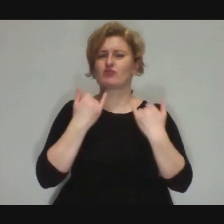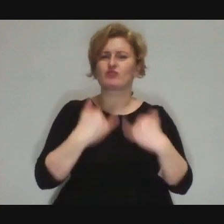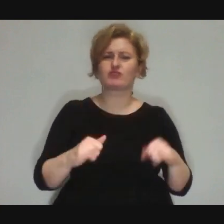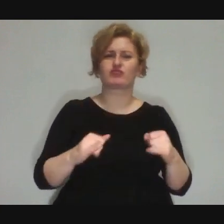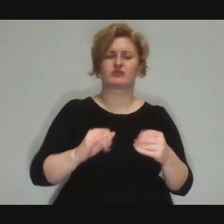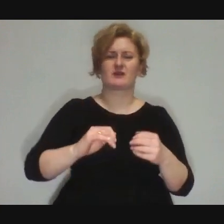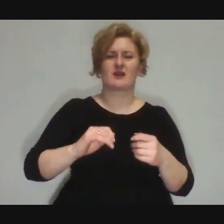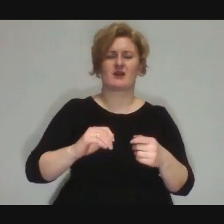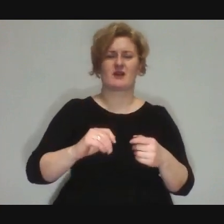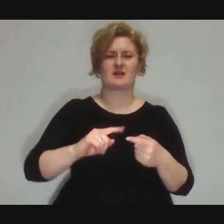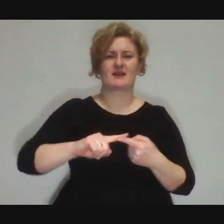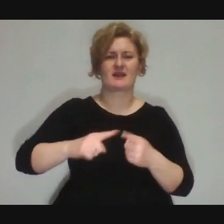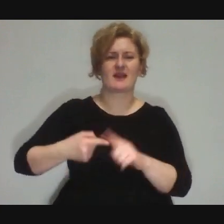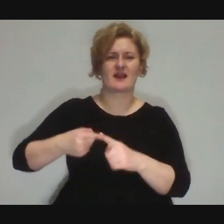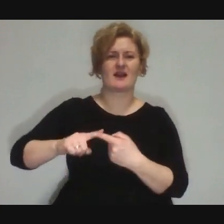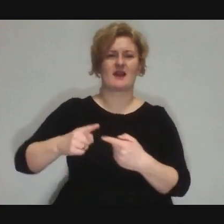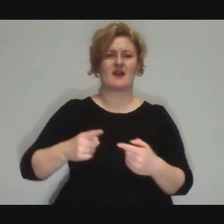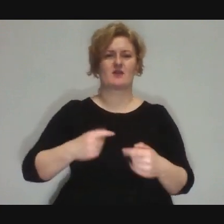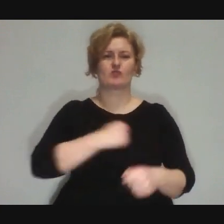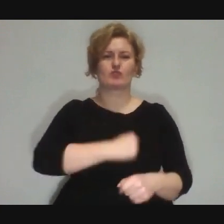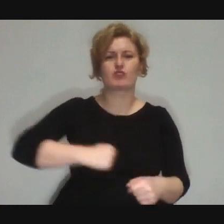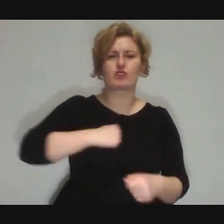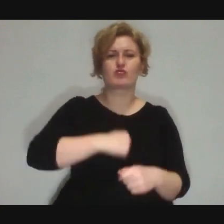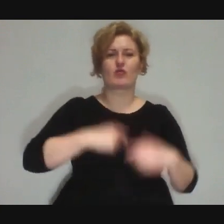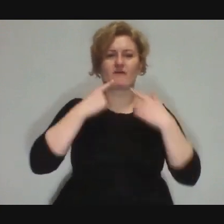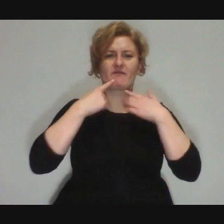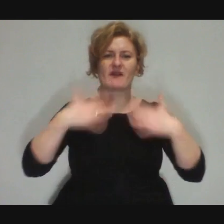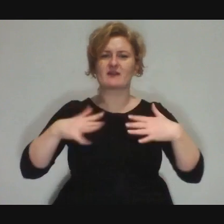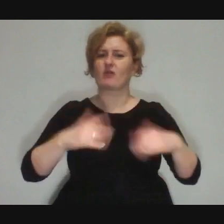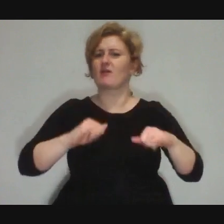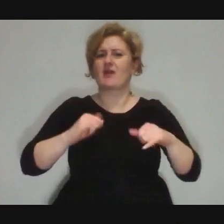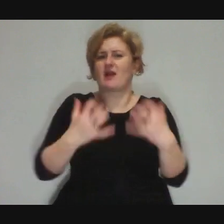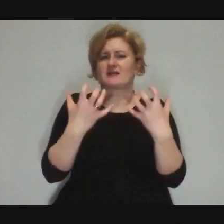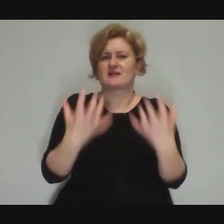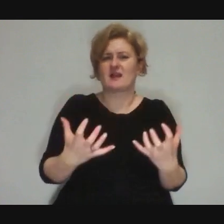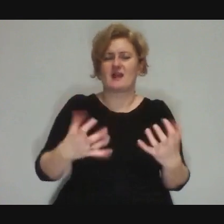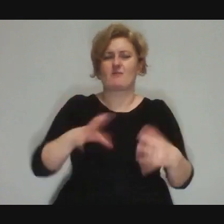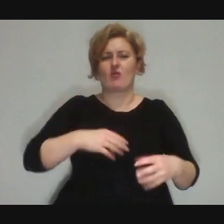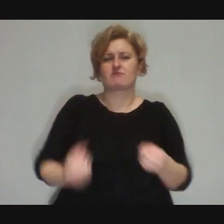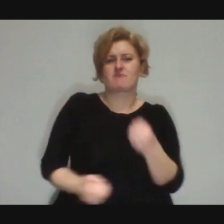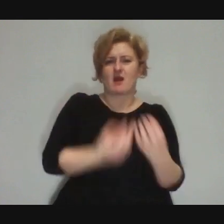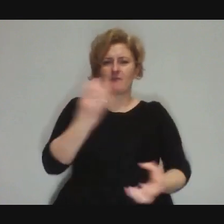the sad one, the happy one, you can juggle, perform whatever you want!